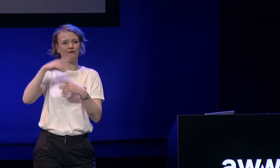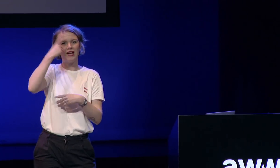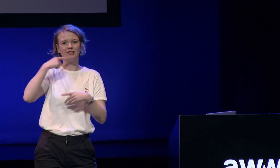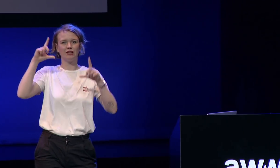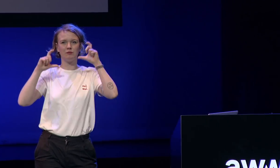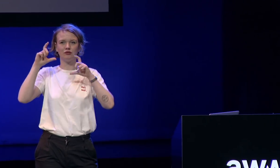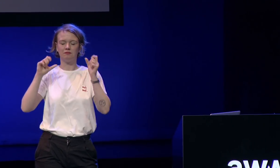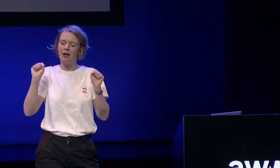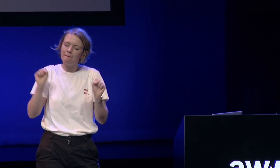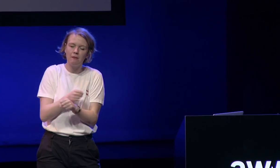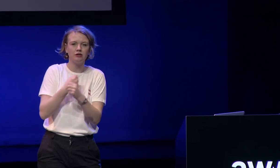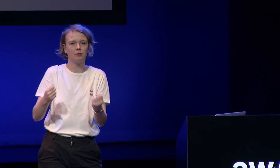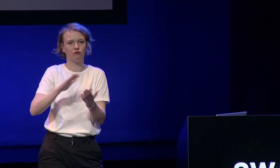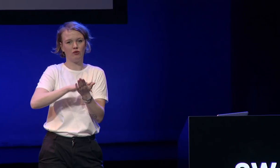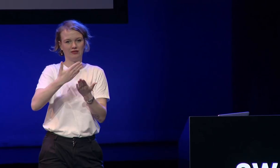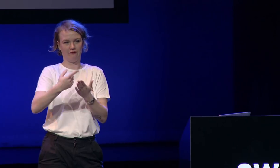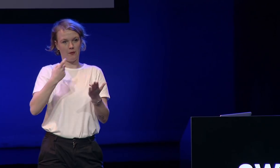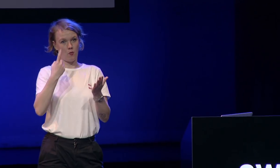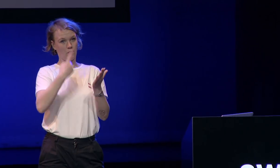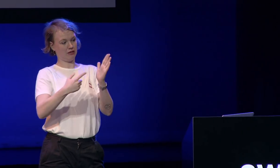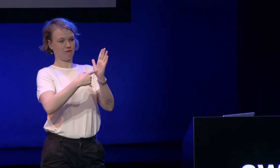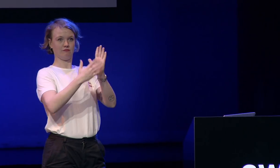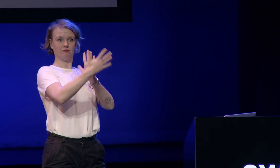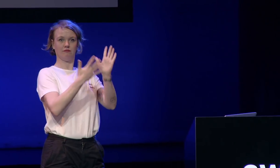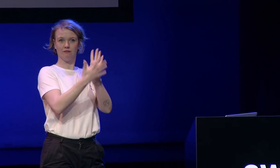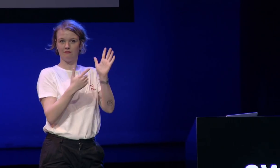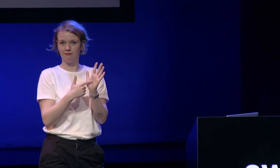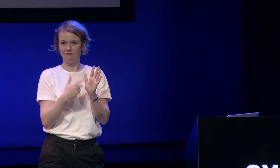strong facial expressions as I mentioned before and it's impossible to translate